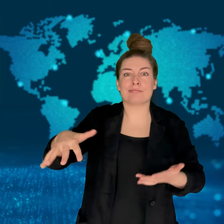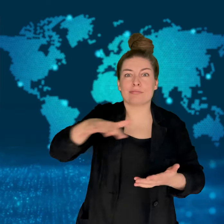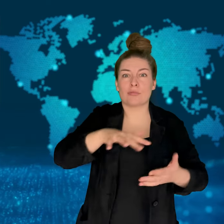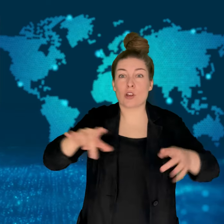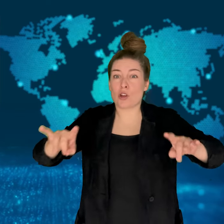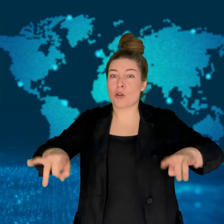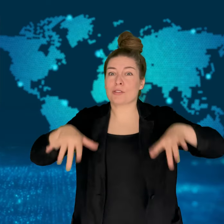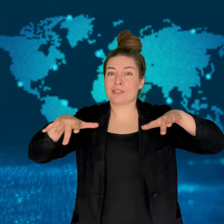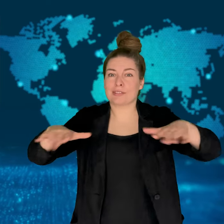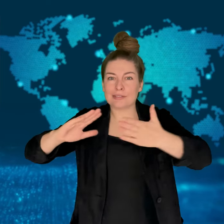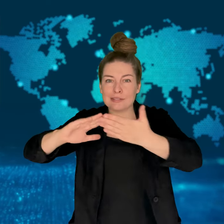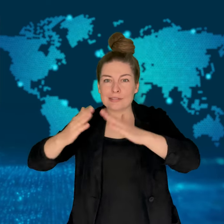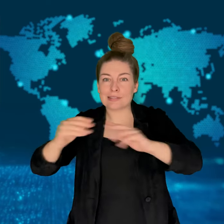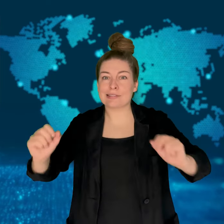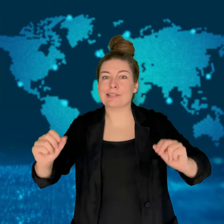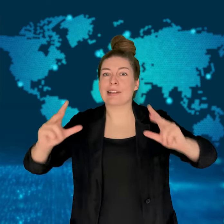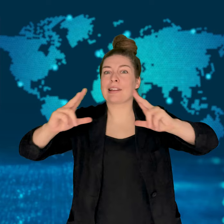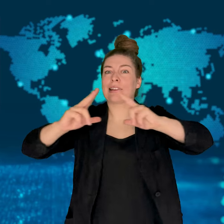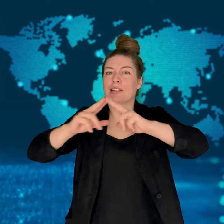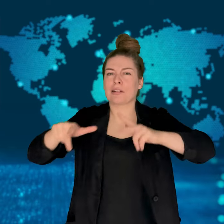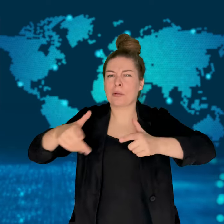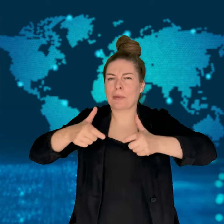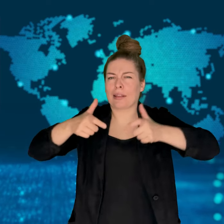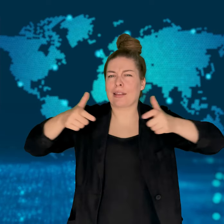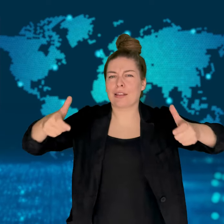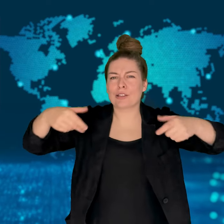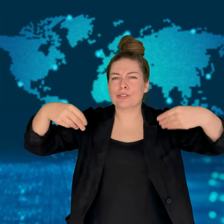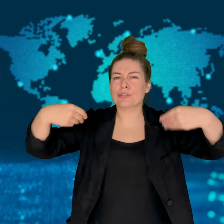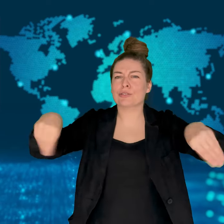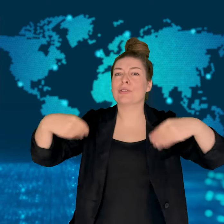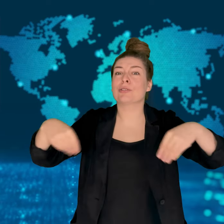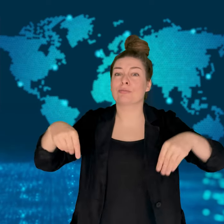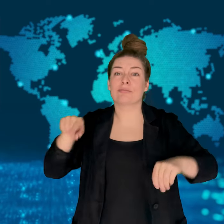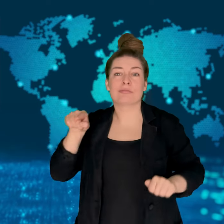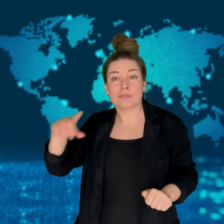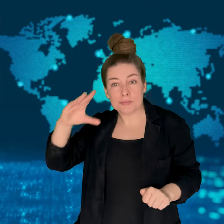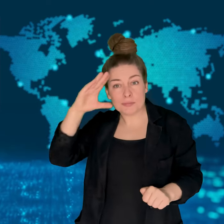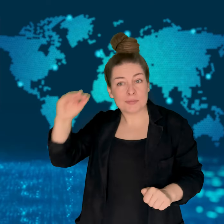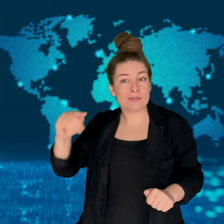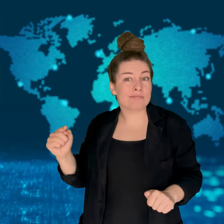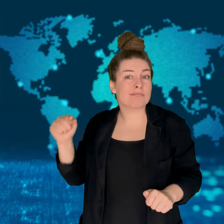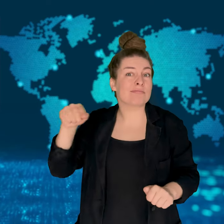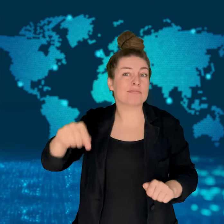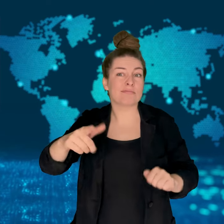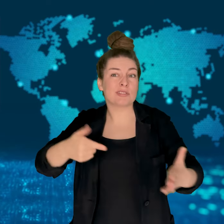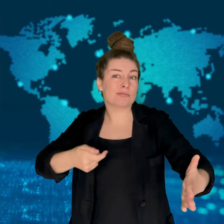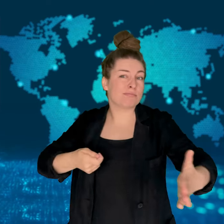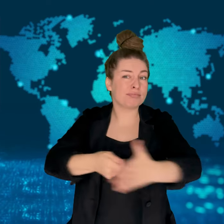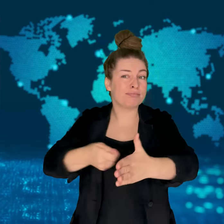He killed six people with a long-bladed knife